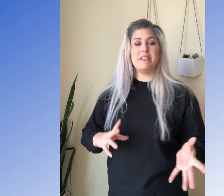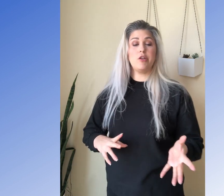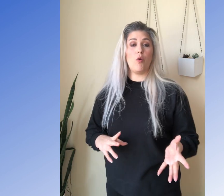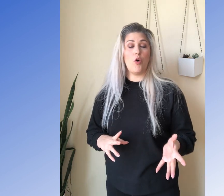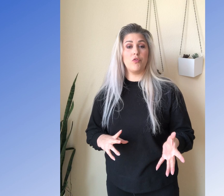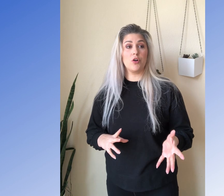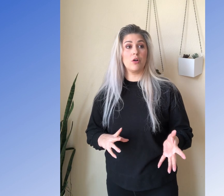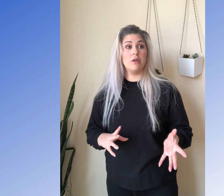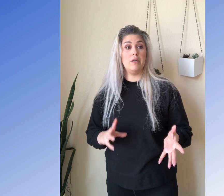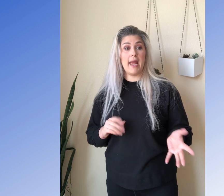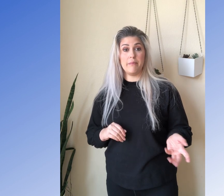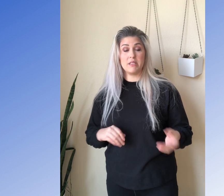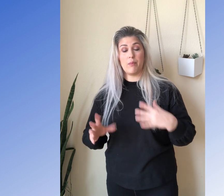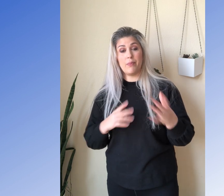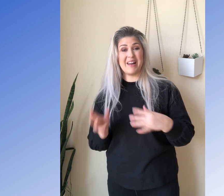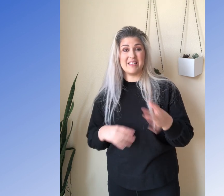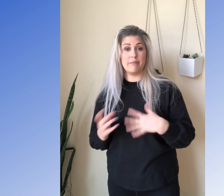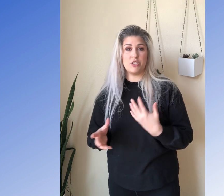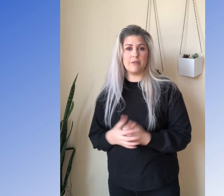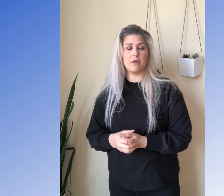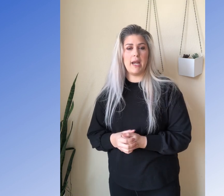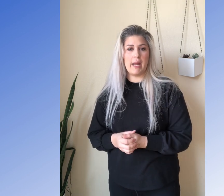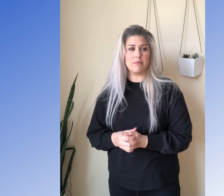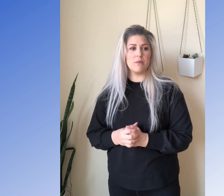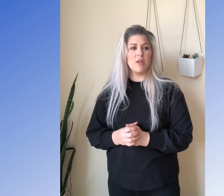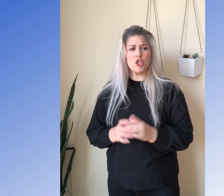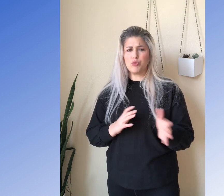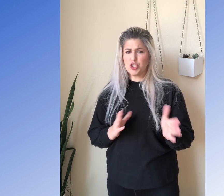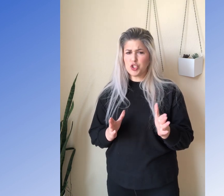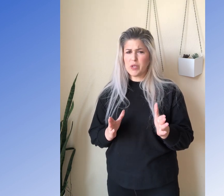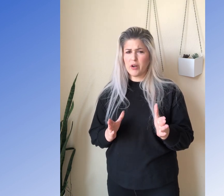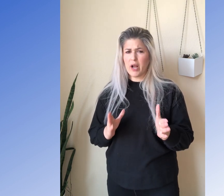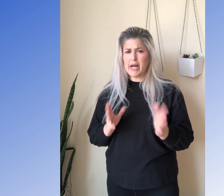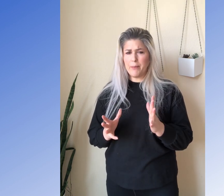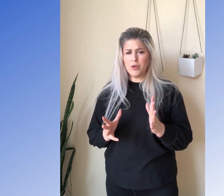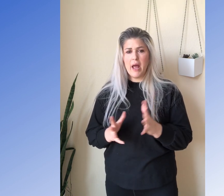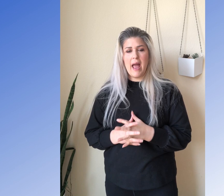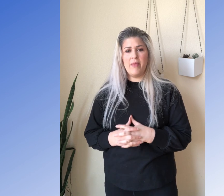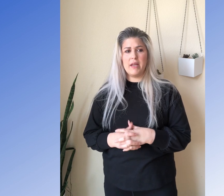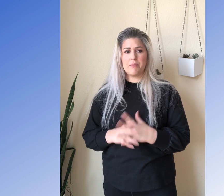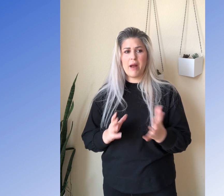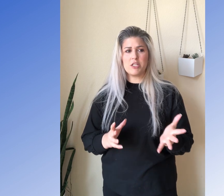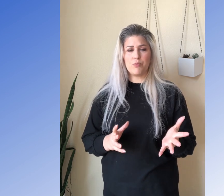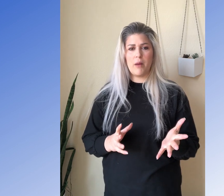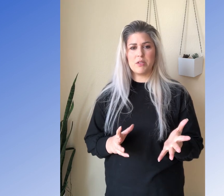we did go over names like we practiced a bunch of different names. So we'll just do here a couple. And then in the practice prompt,